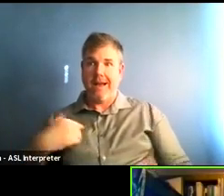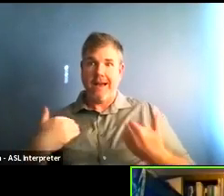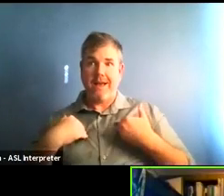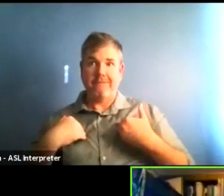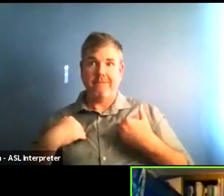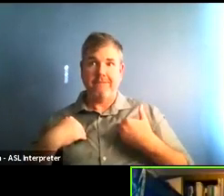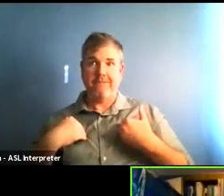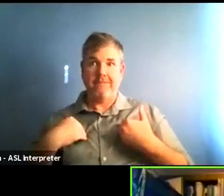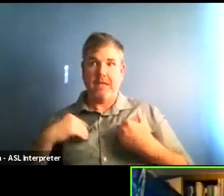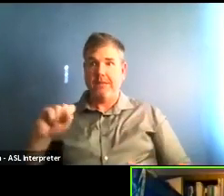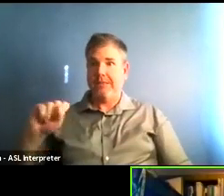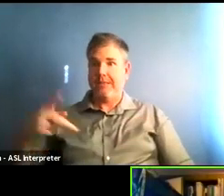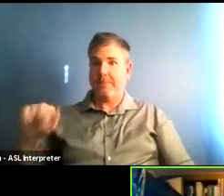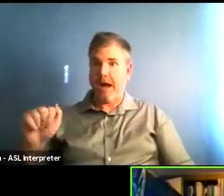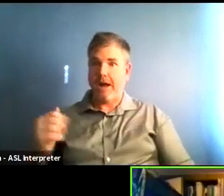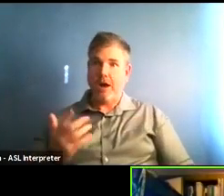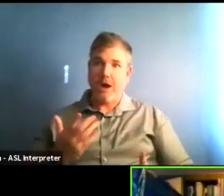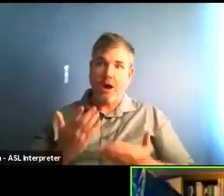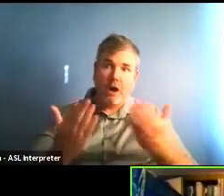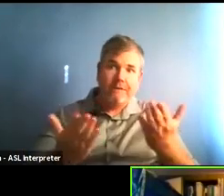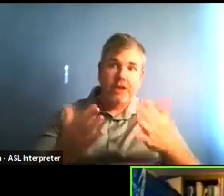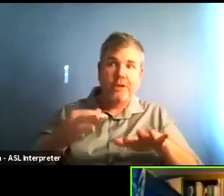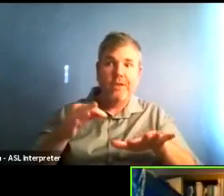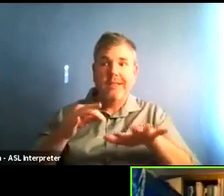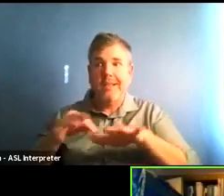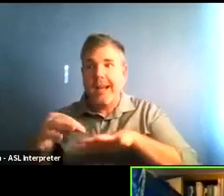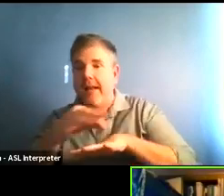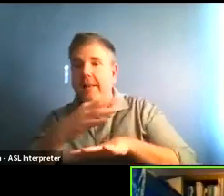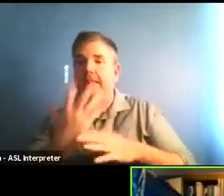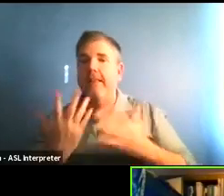as Summit County, officially as Sonoma County officially approved.